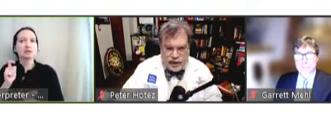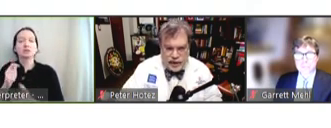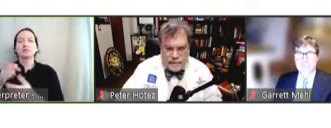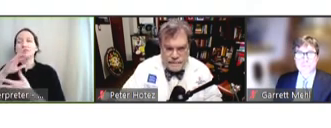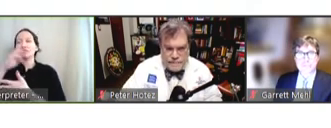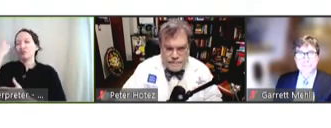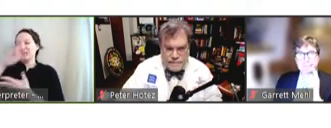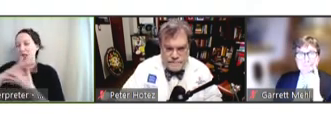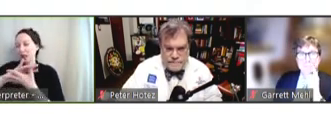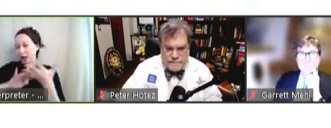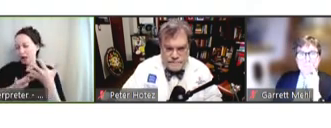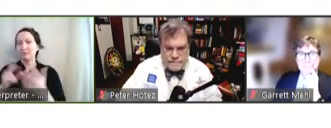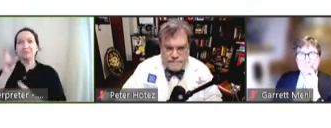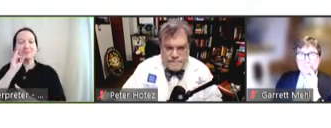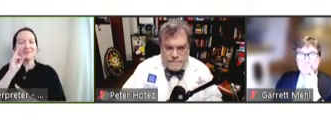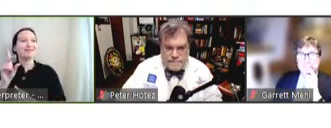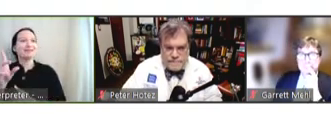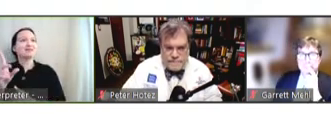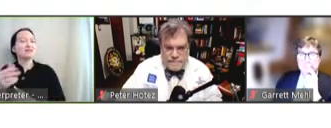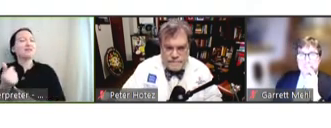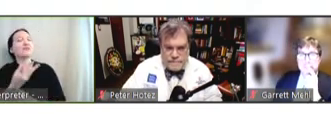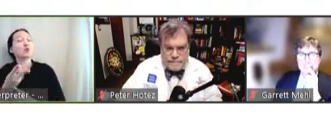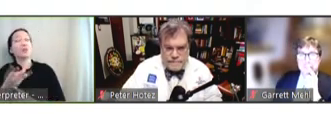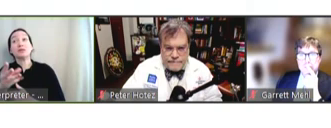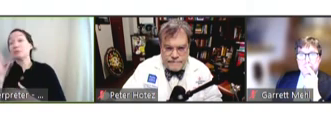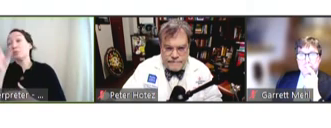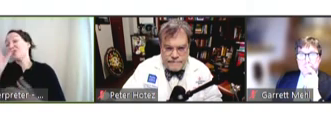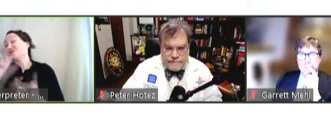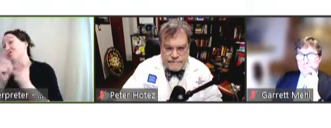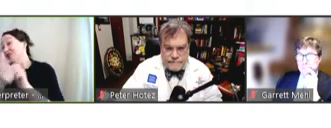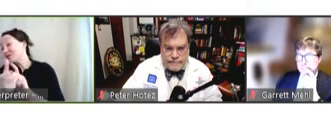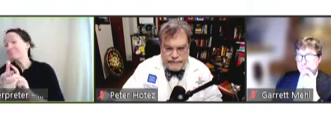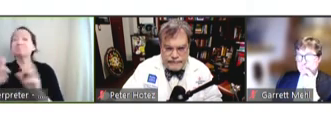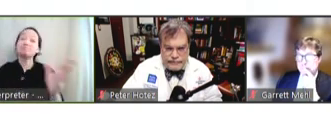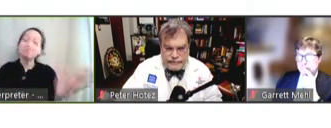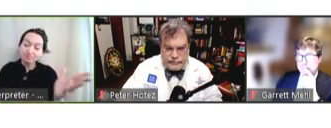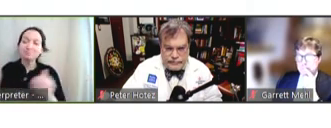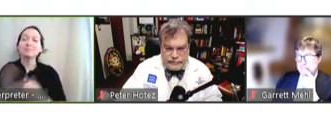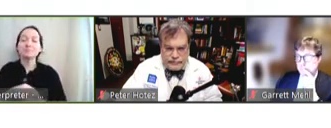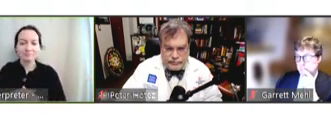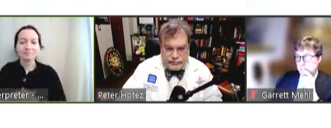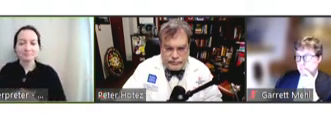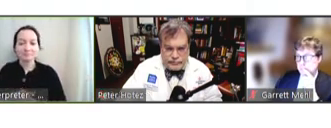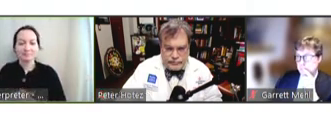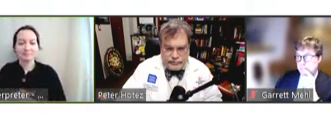that we're seeing now, but I think these will change over time, as well.